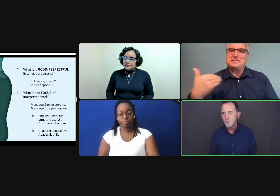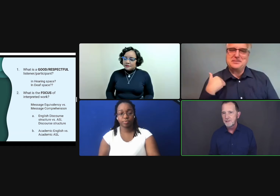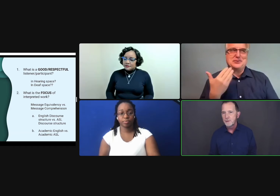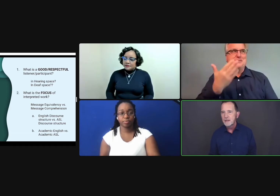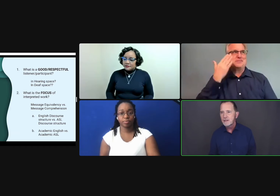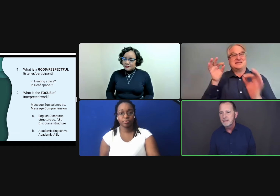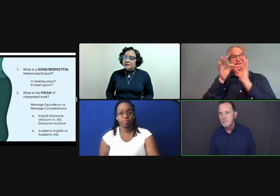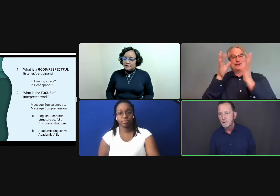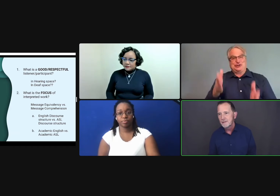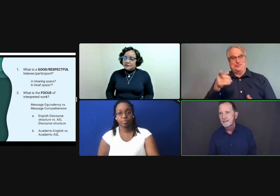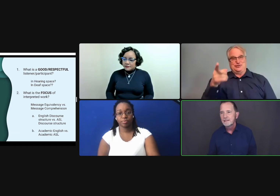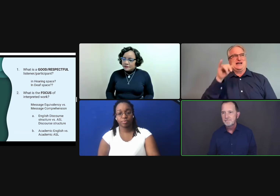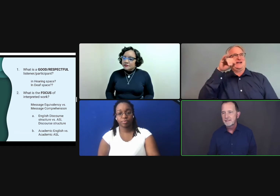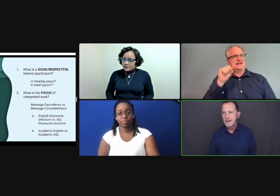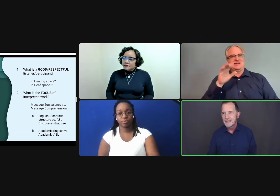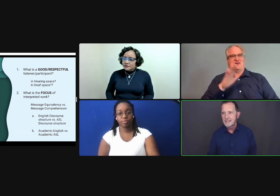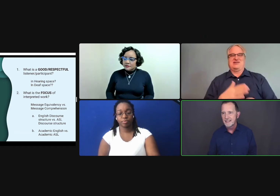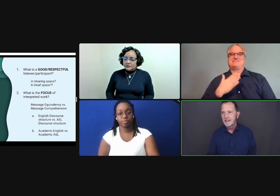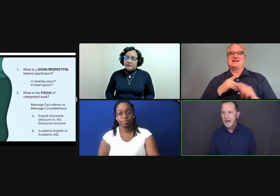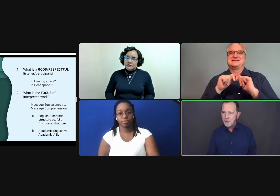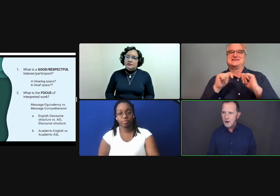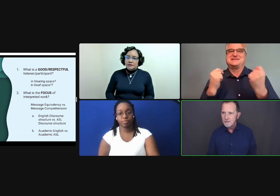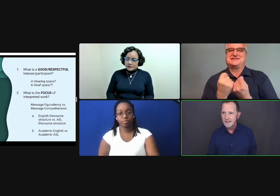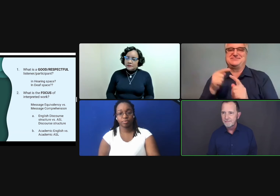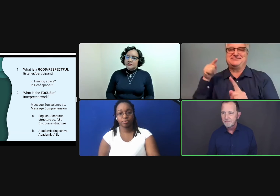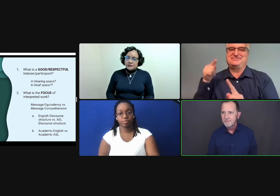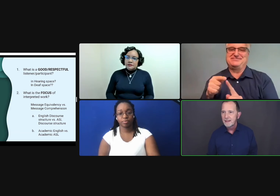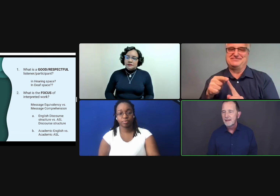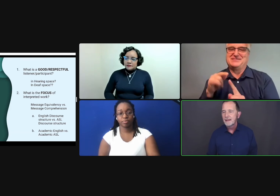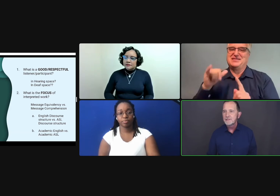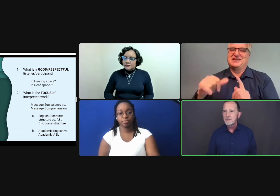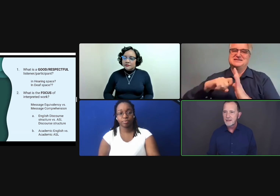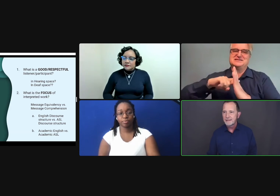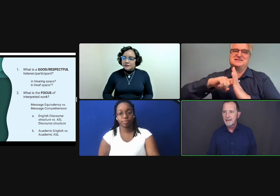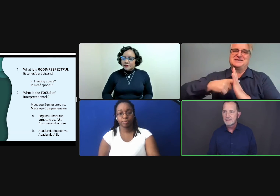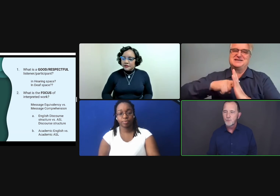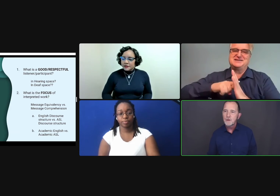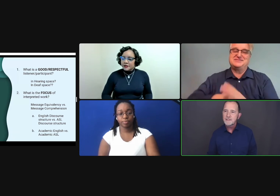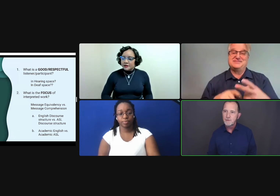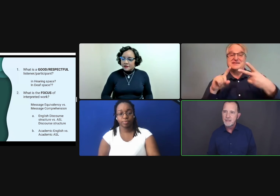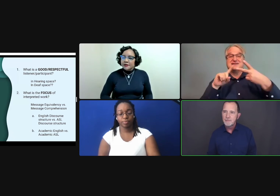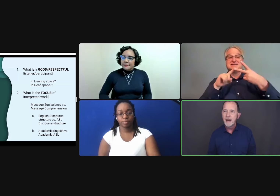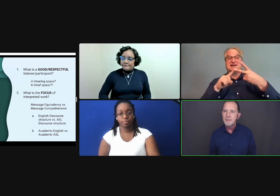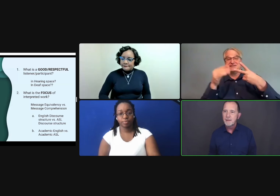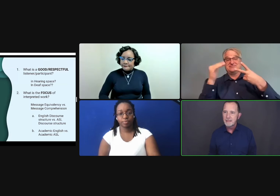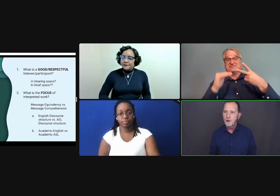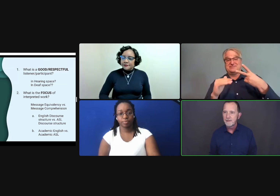while you hearing people conduct business, I'm part of it. And that works for me by my being part